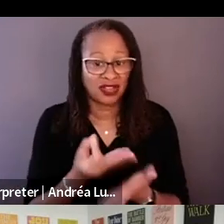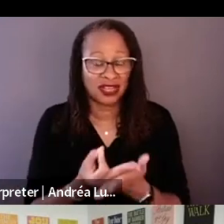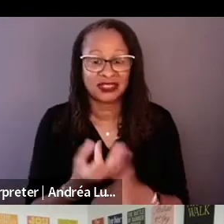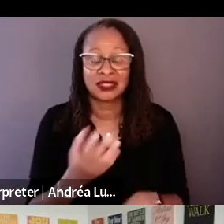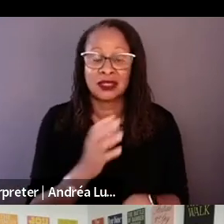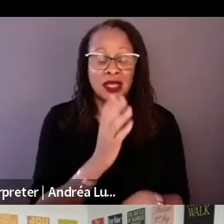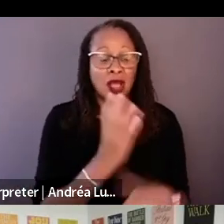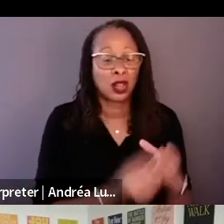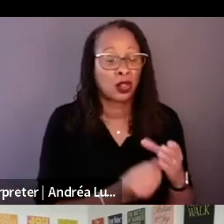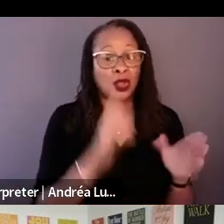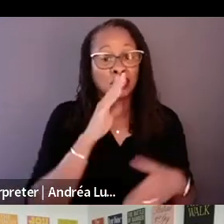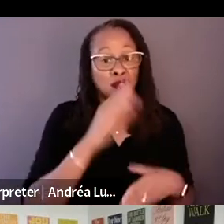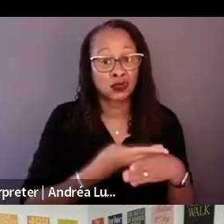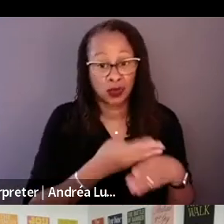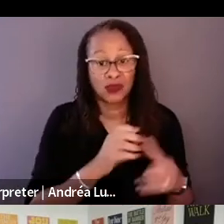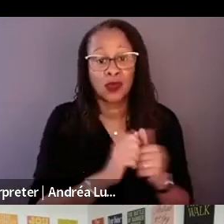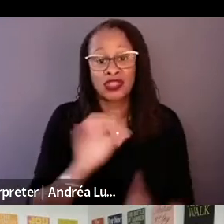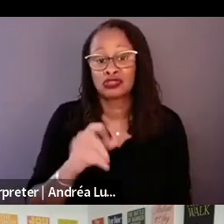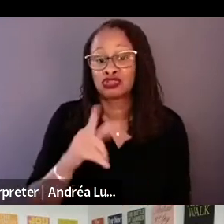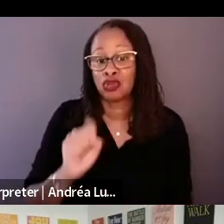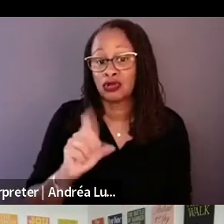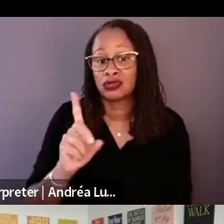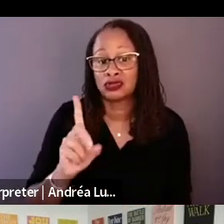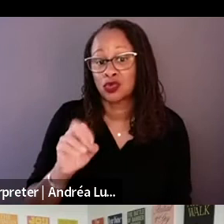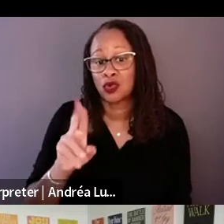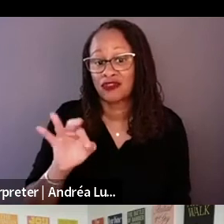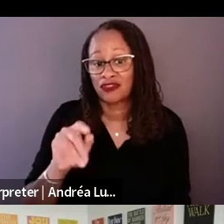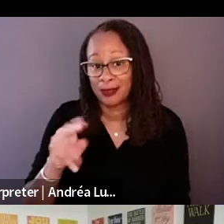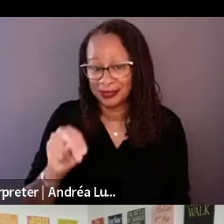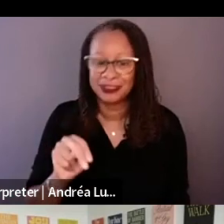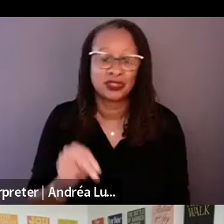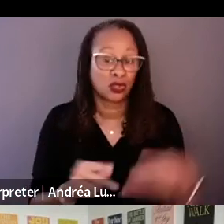It was those two party that is backed this and saw the vision in it.